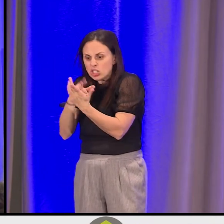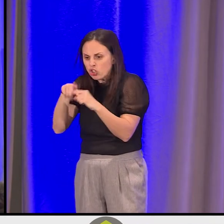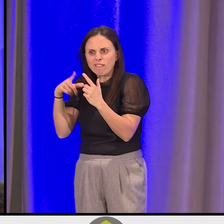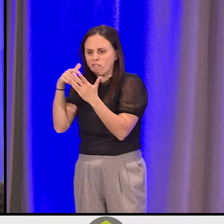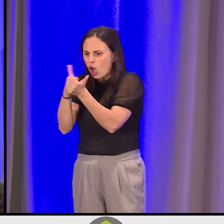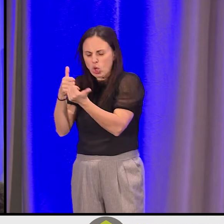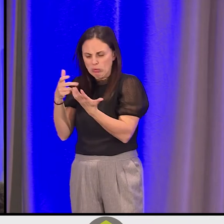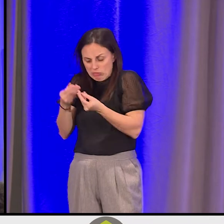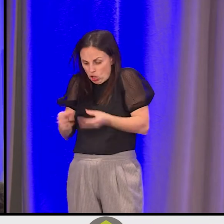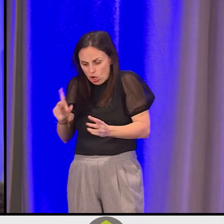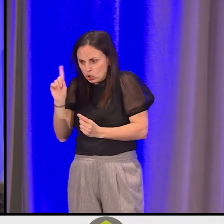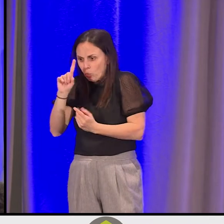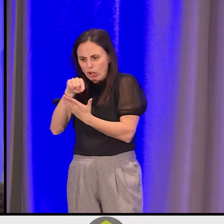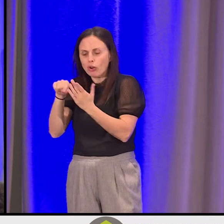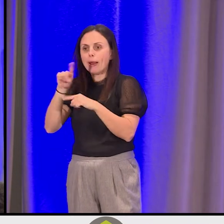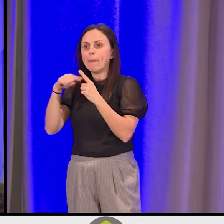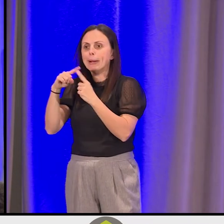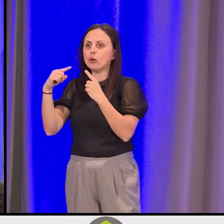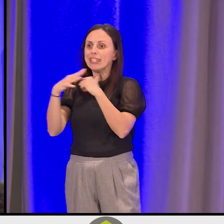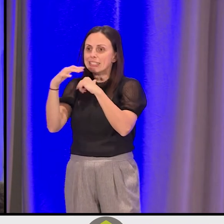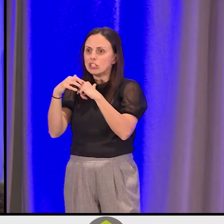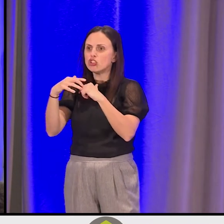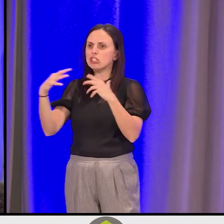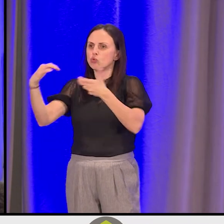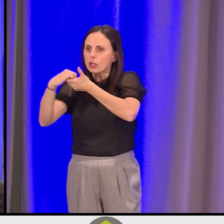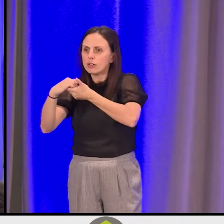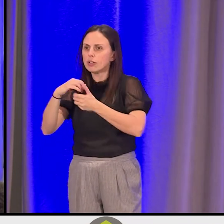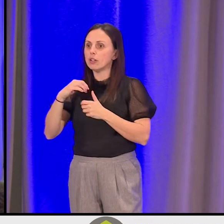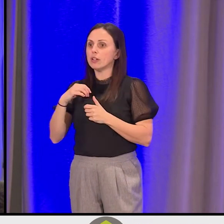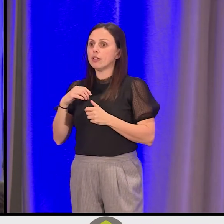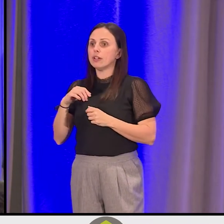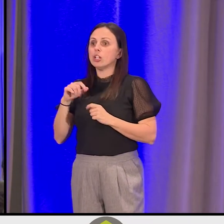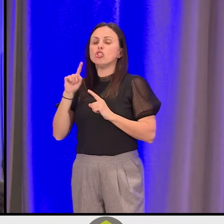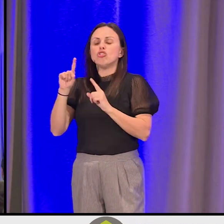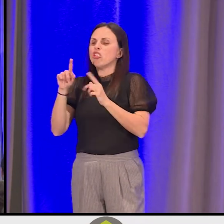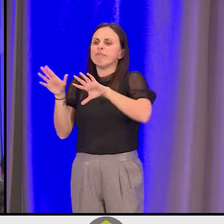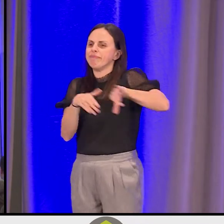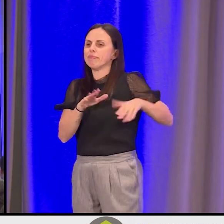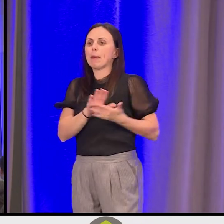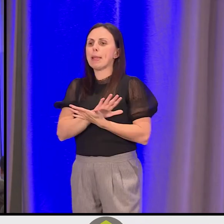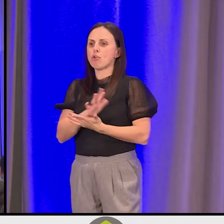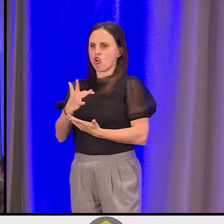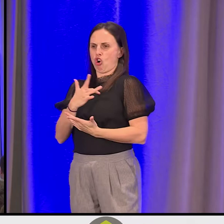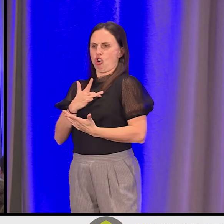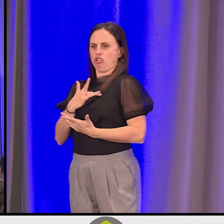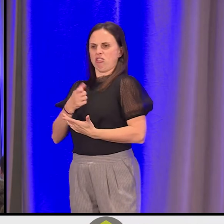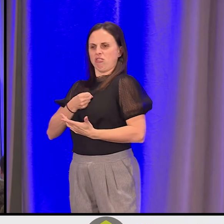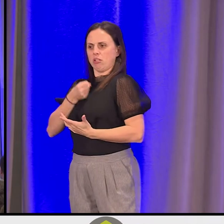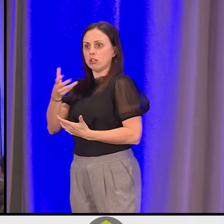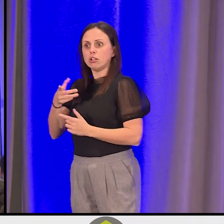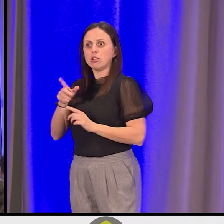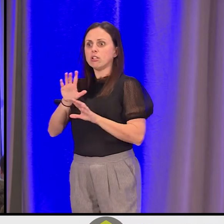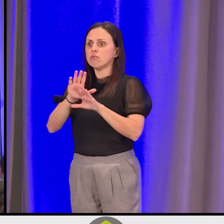reconciliation and the specifics around the event, and she went to her heart. And she said -- she says, "And don't you get weary.